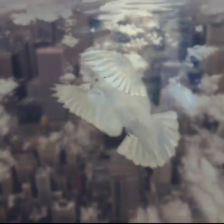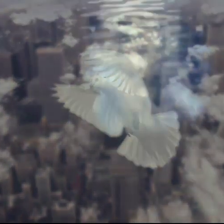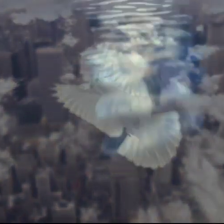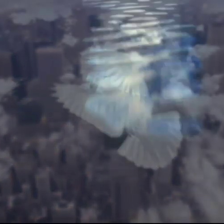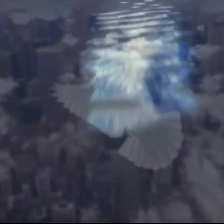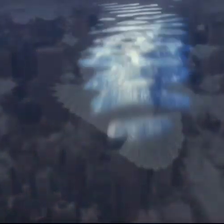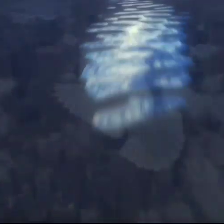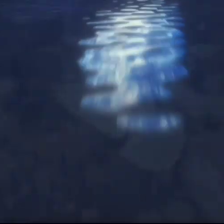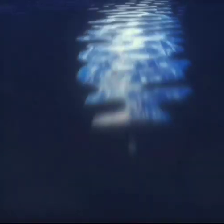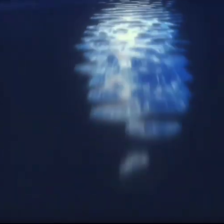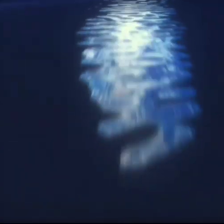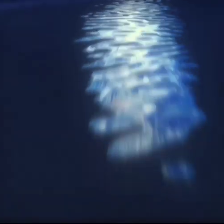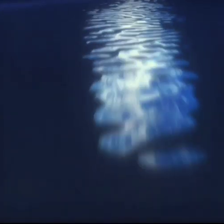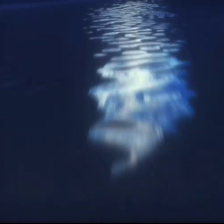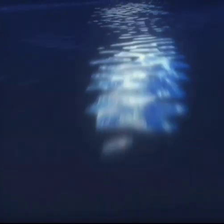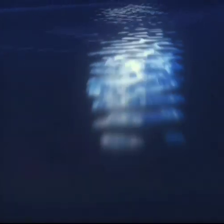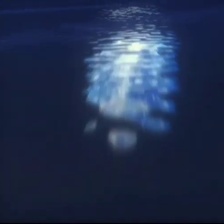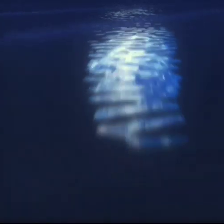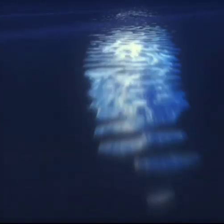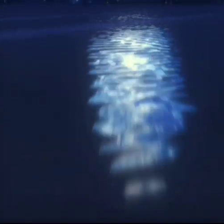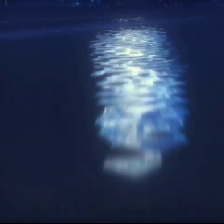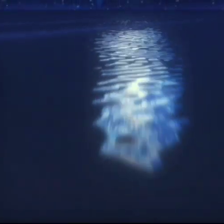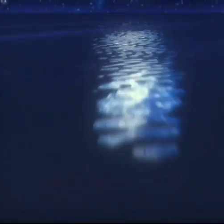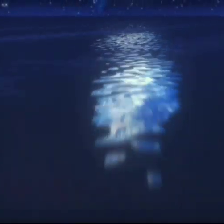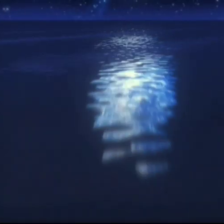a perfect storm of creativity is unleashed?